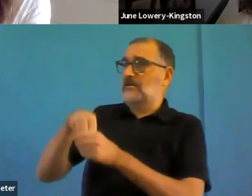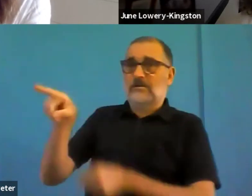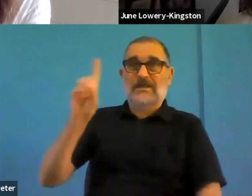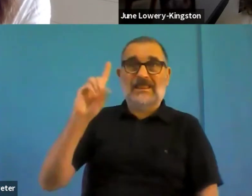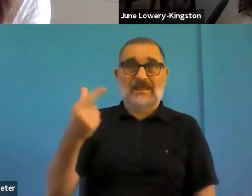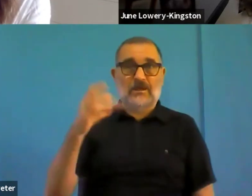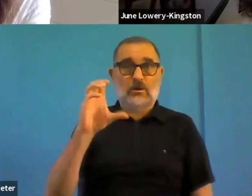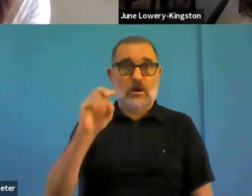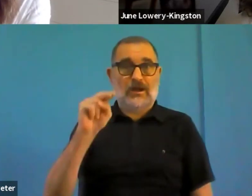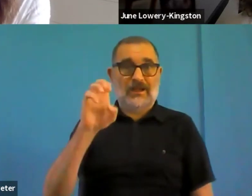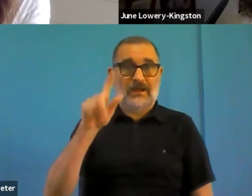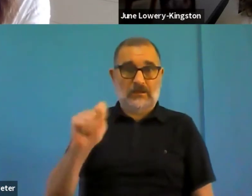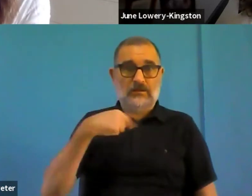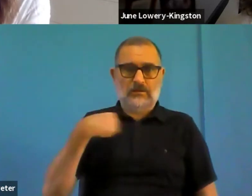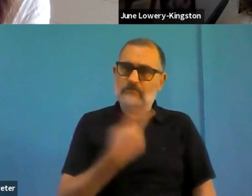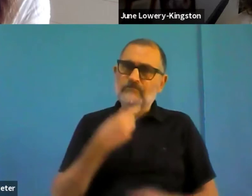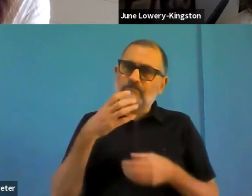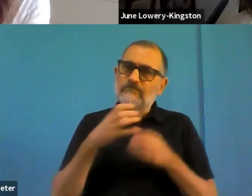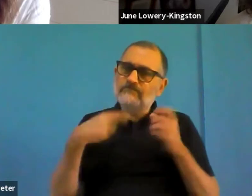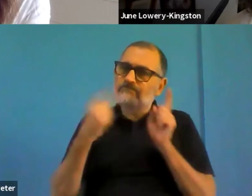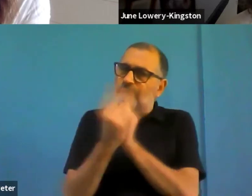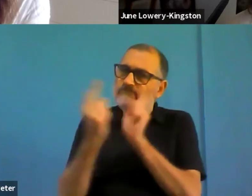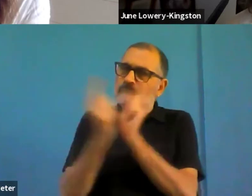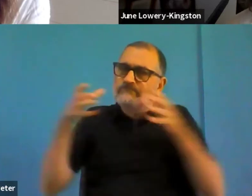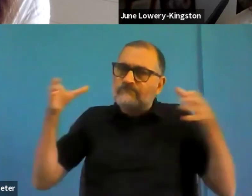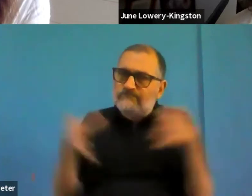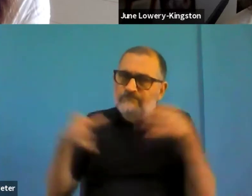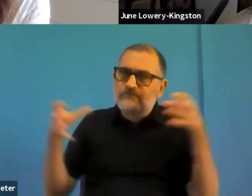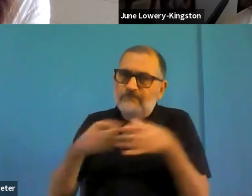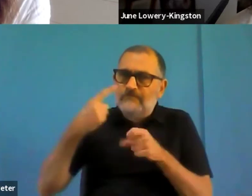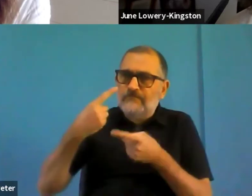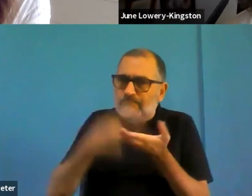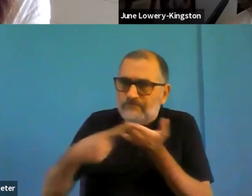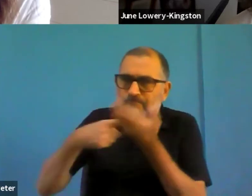And that we are really trying to, I think that gives certainly accessibility in all